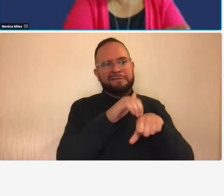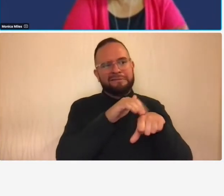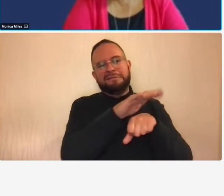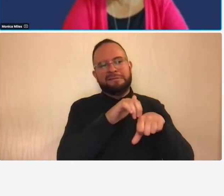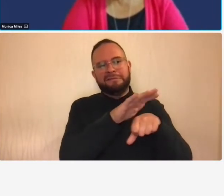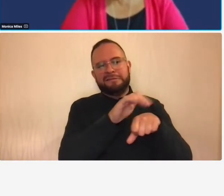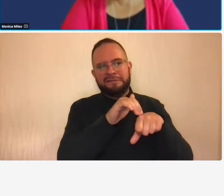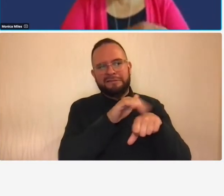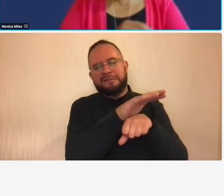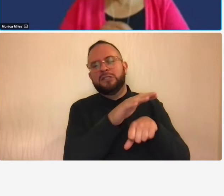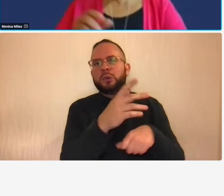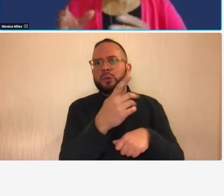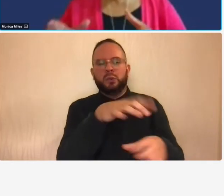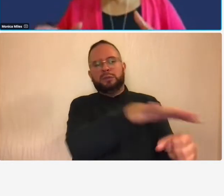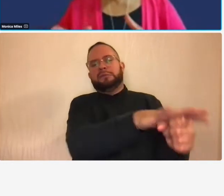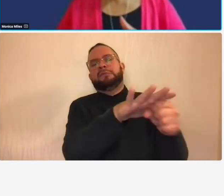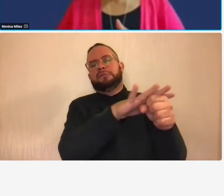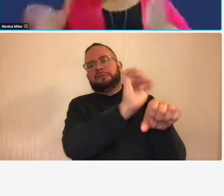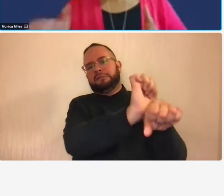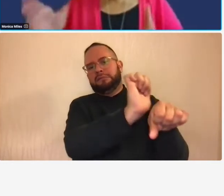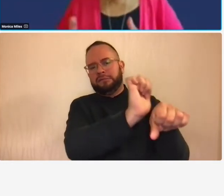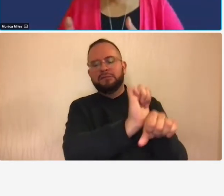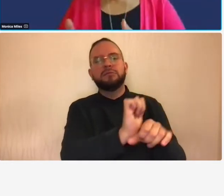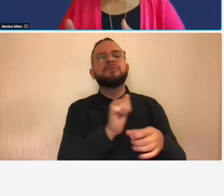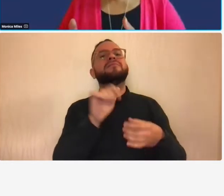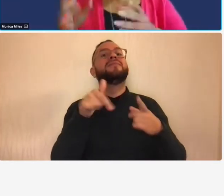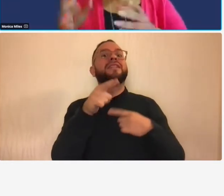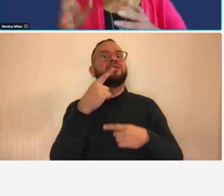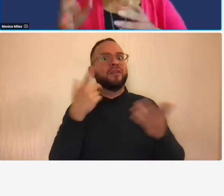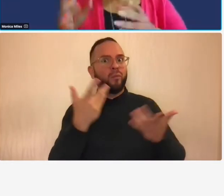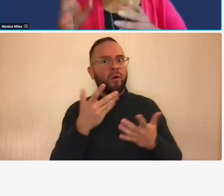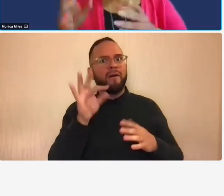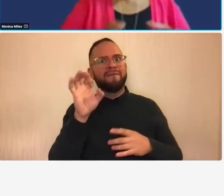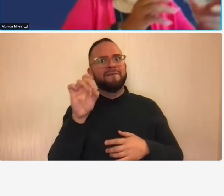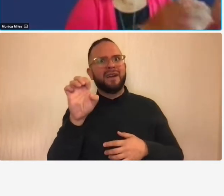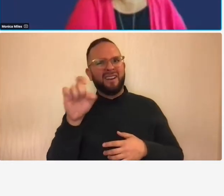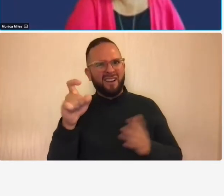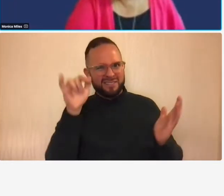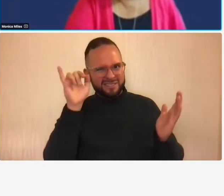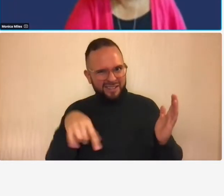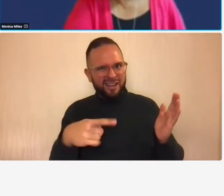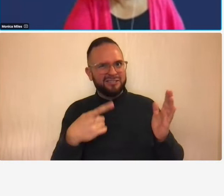site well that you can say that this fedex bill is specifically related to this particular project